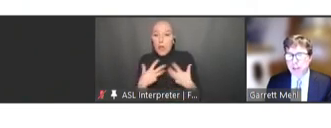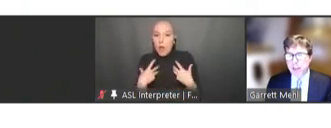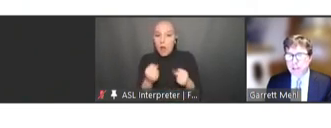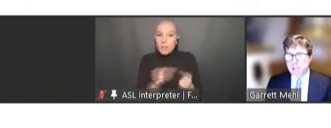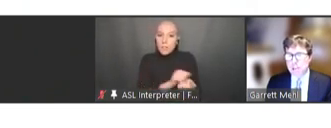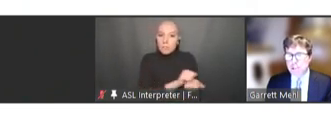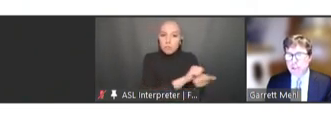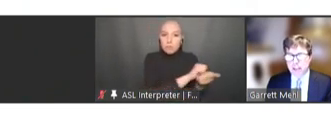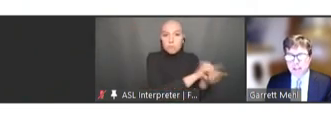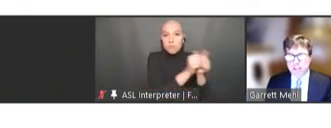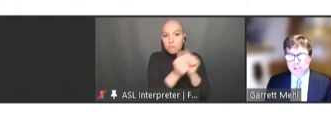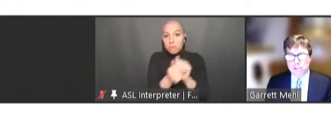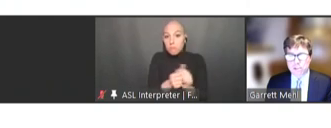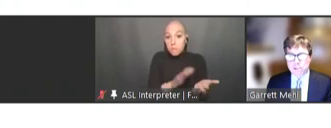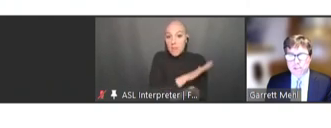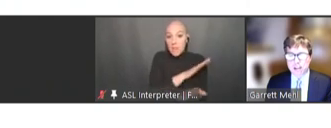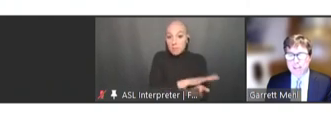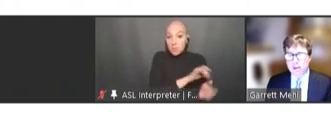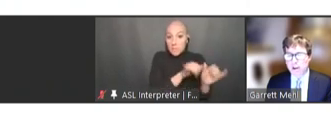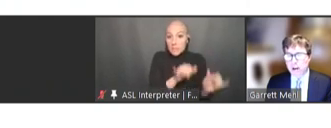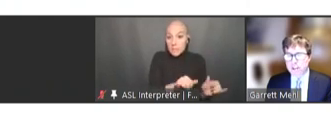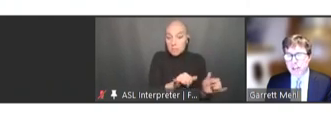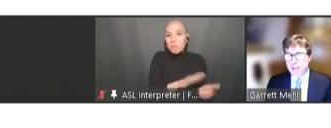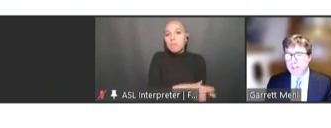into digital connected solutions that are are architected